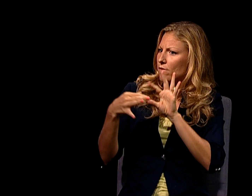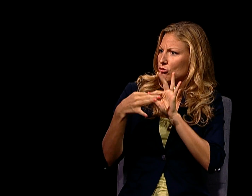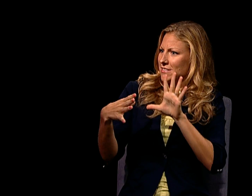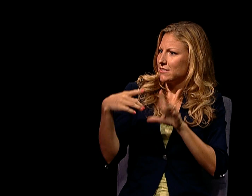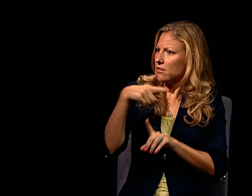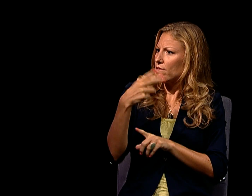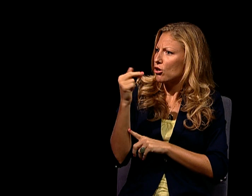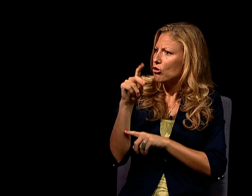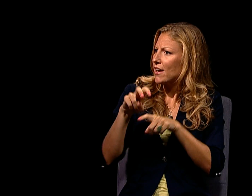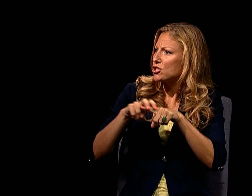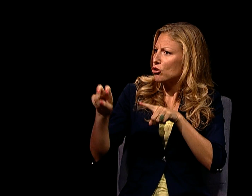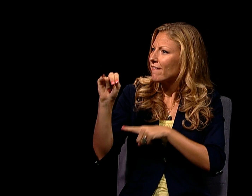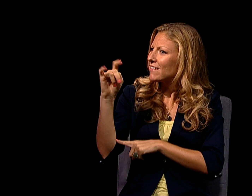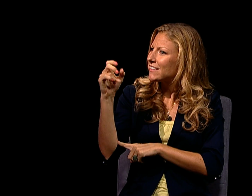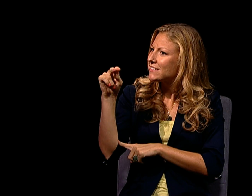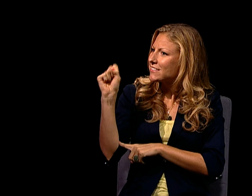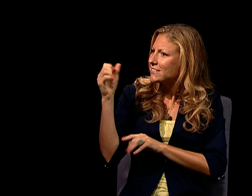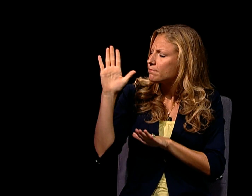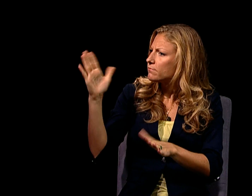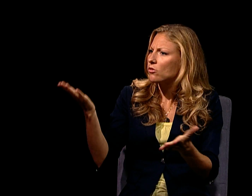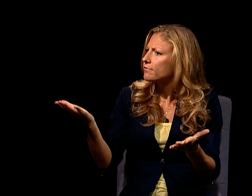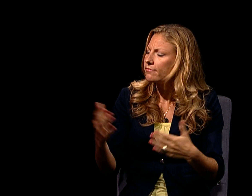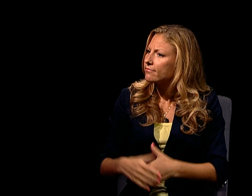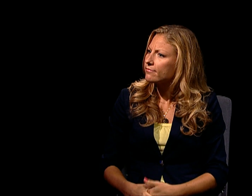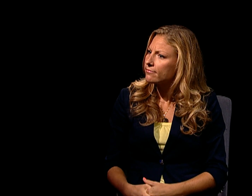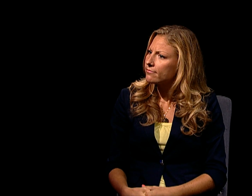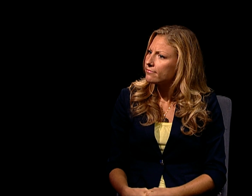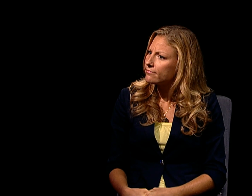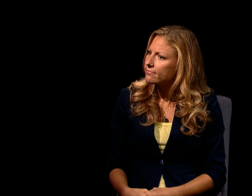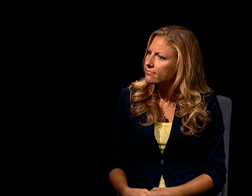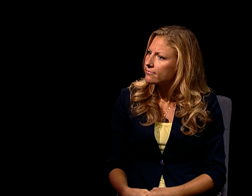CAN YOU TELL US THE SIGNIFICANCE OF THE RELEASE OF HIS GRAND JURY TESTIMONY?